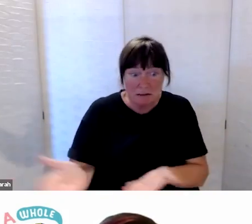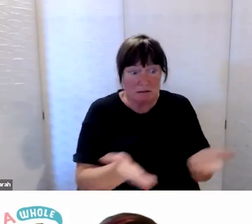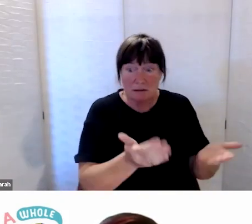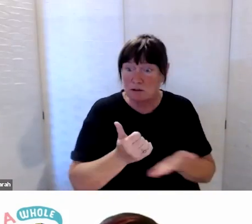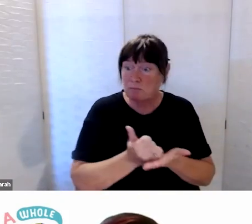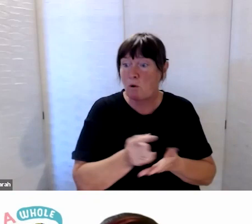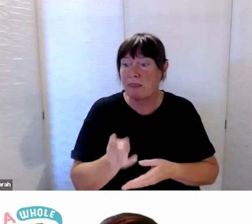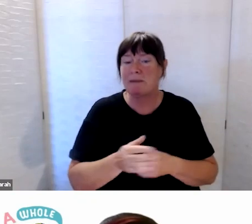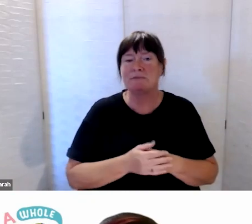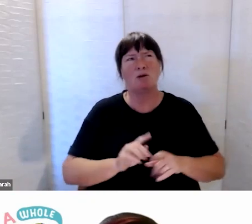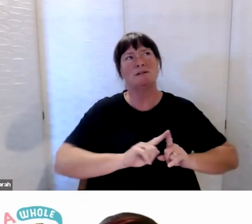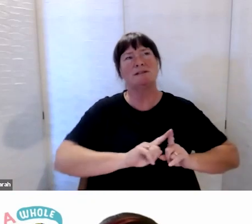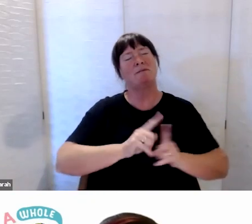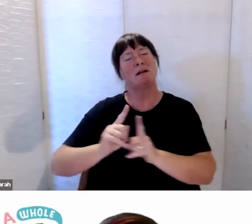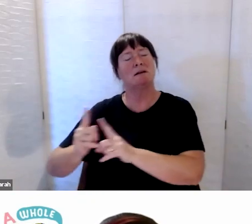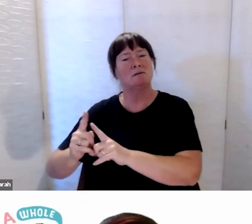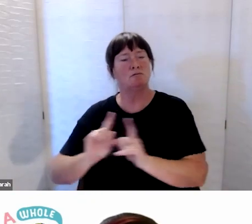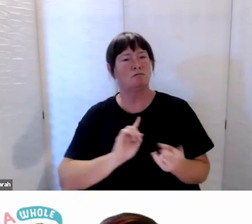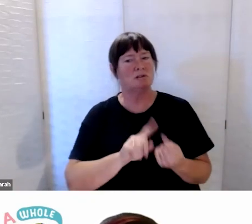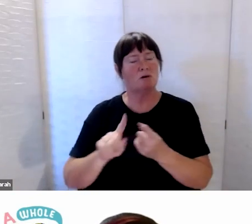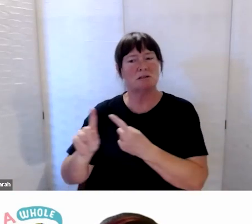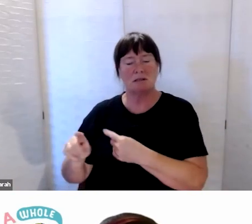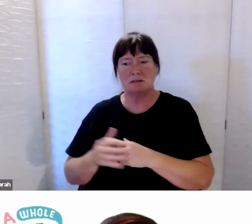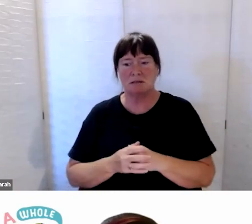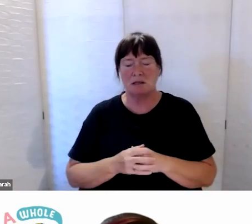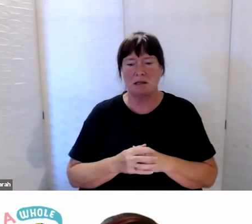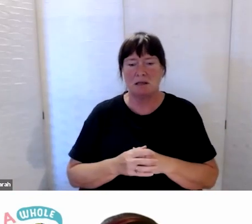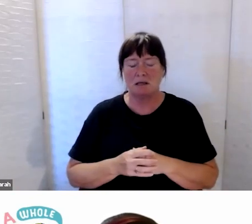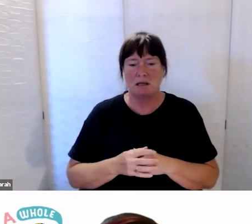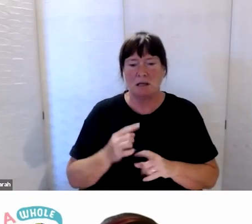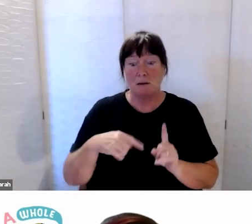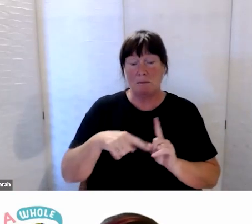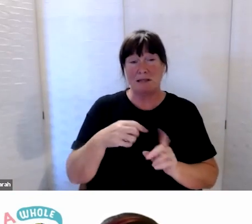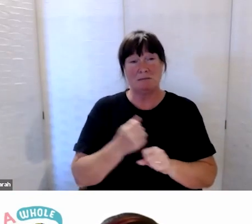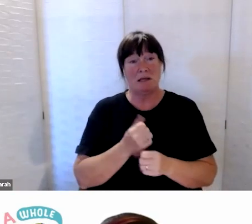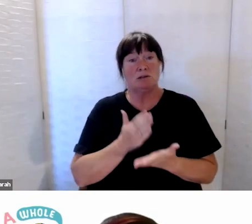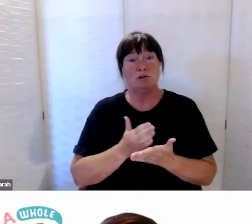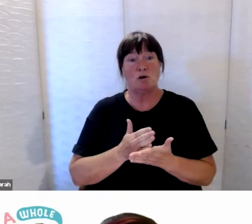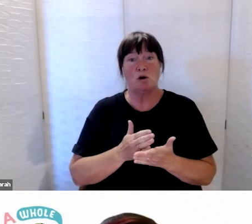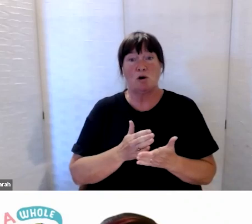number of roles and making sure that through all of that, that we’re trying to do our best to direct resources